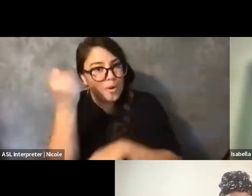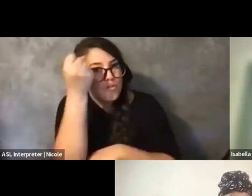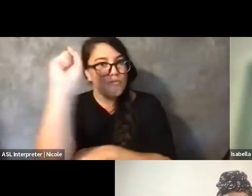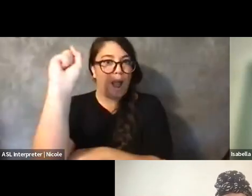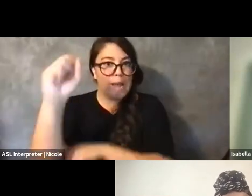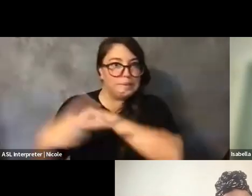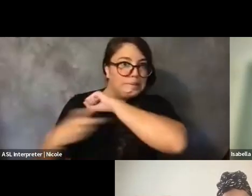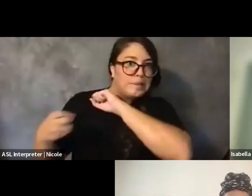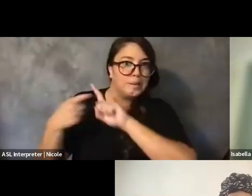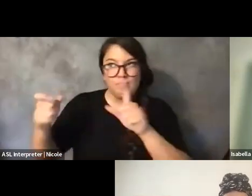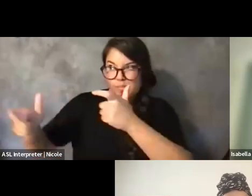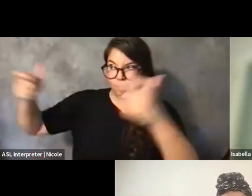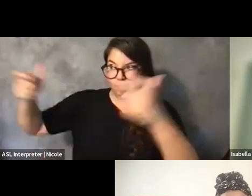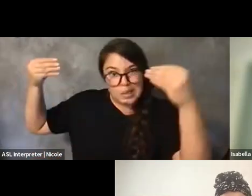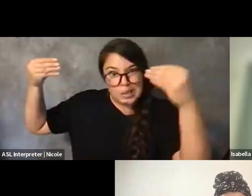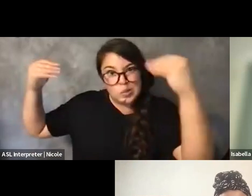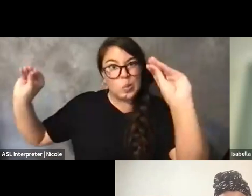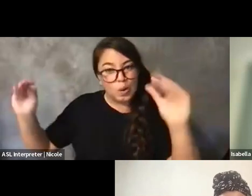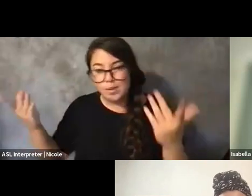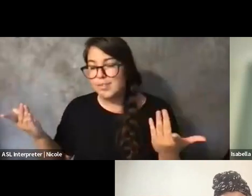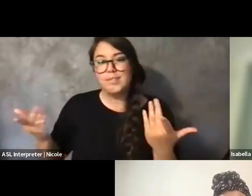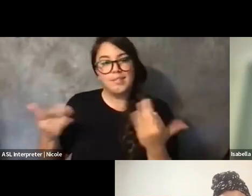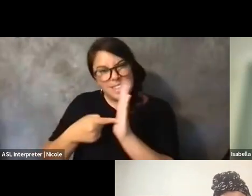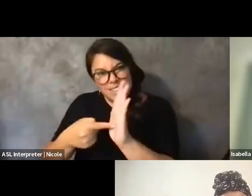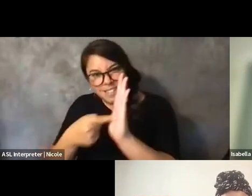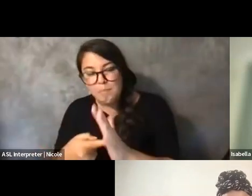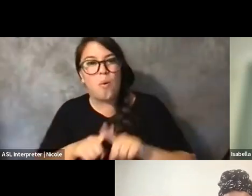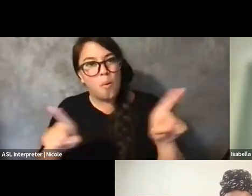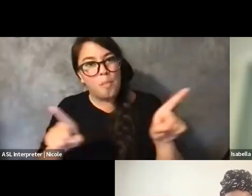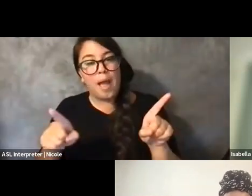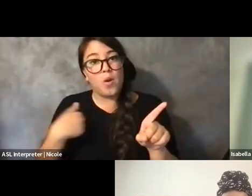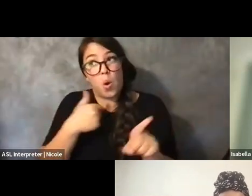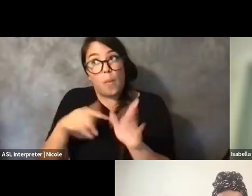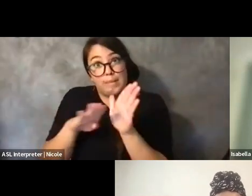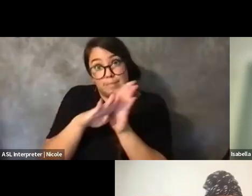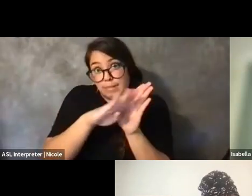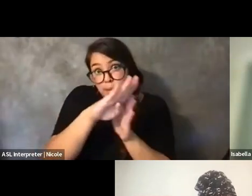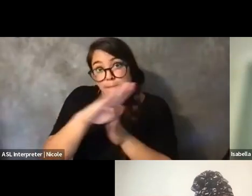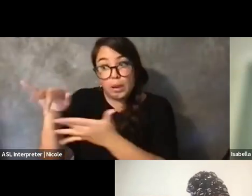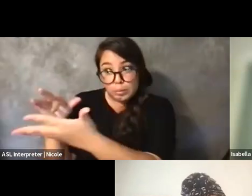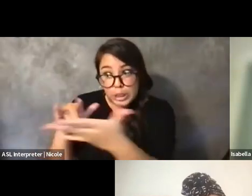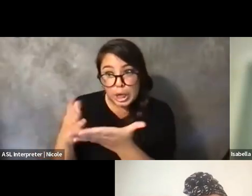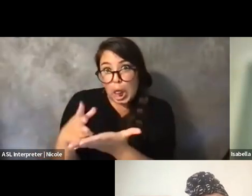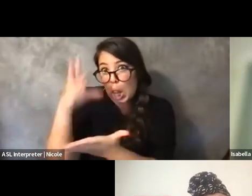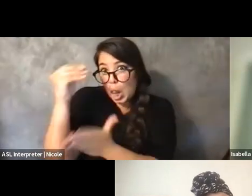We get these skills for a reason so that we can get the resources and get them redistributed to where they need to go.